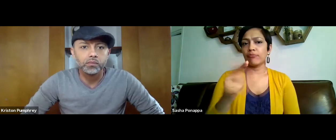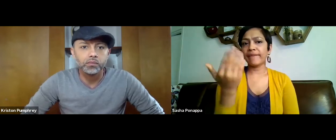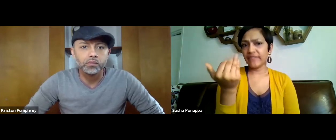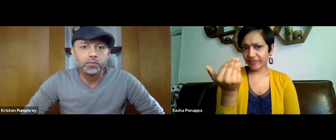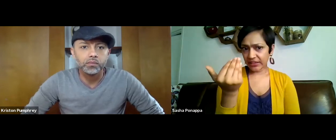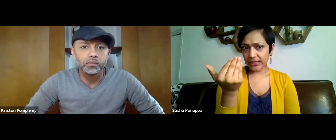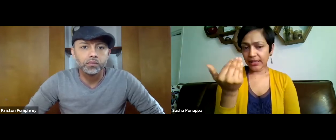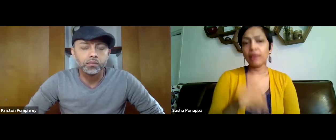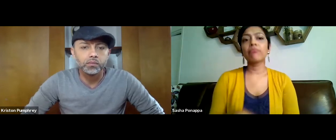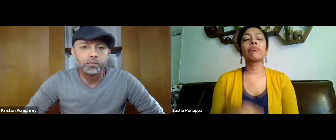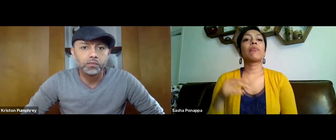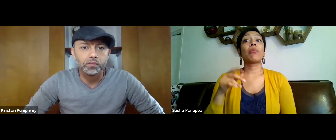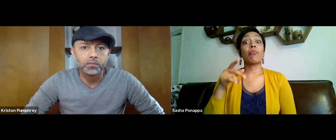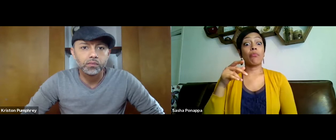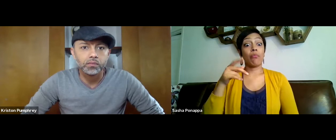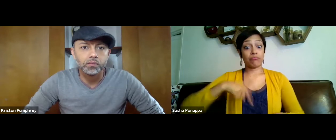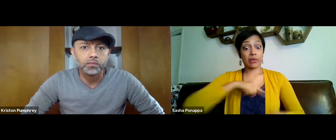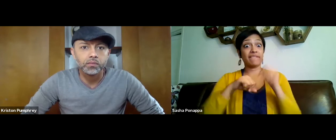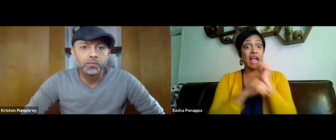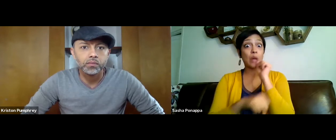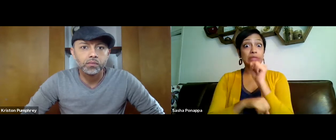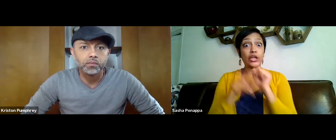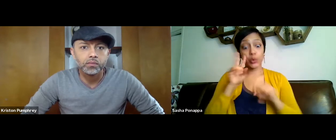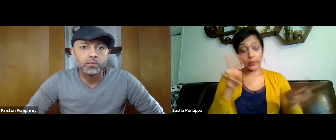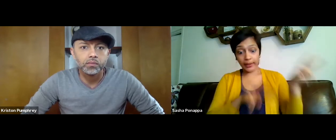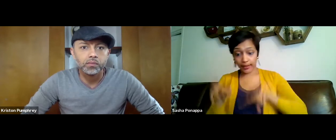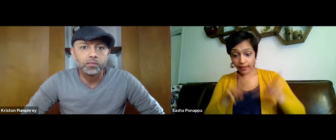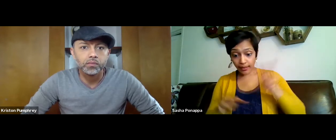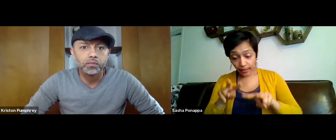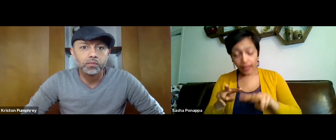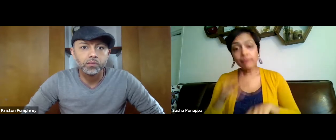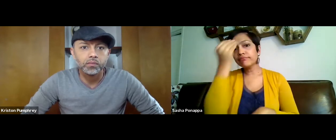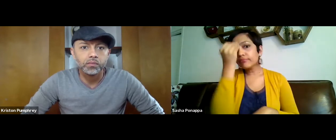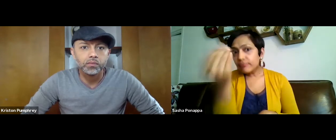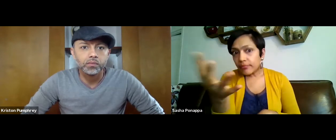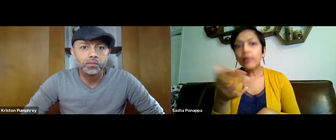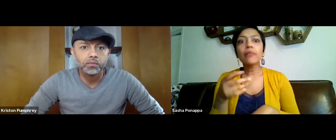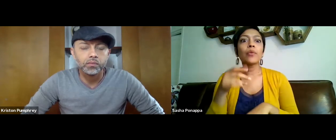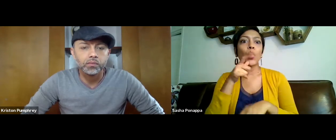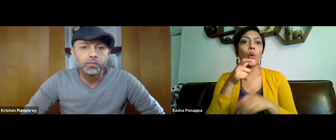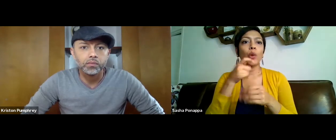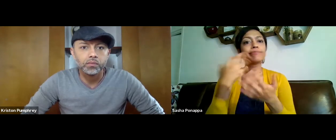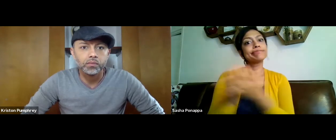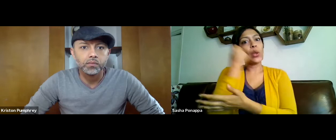Applicants need to submit those before April 15th. Unites Foundation will take a look at those application